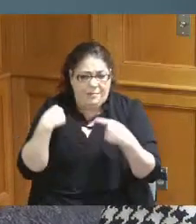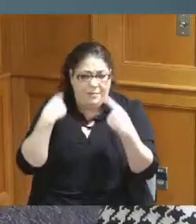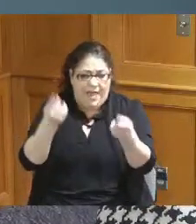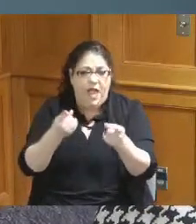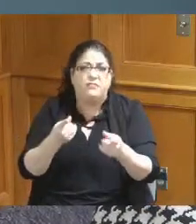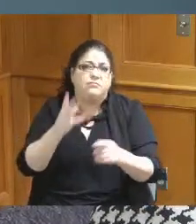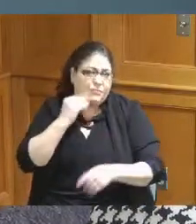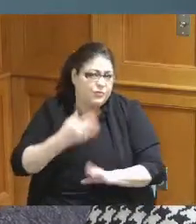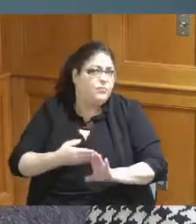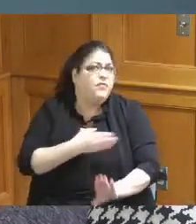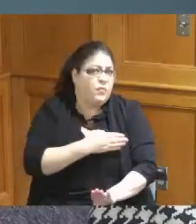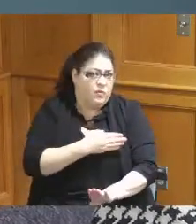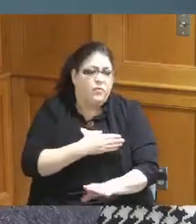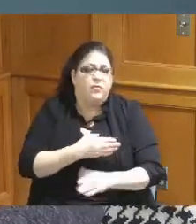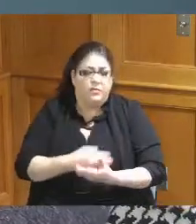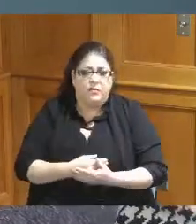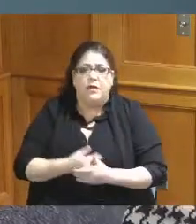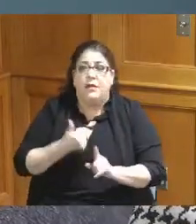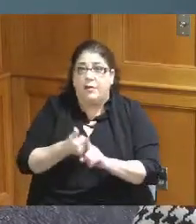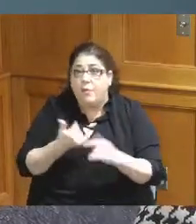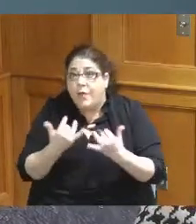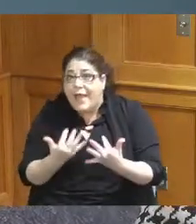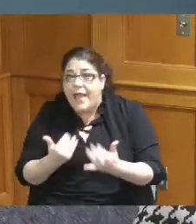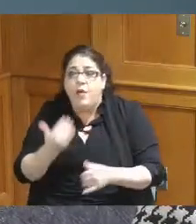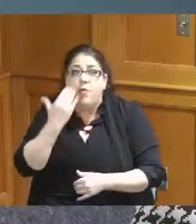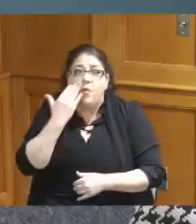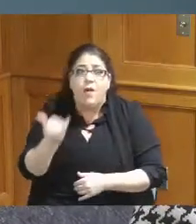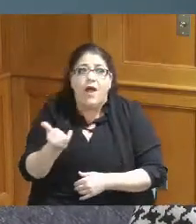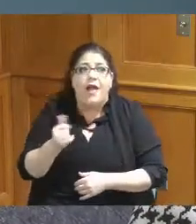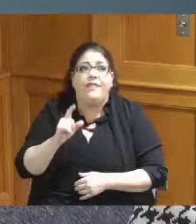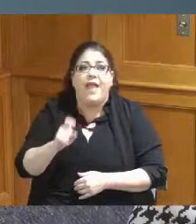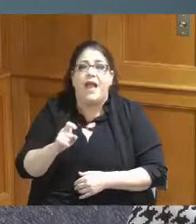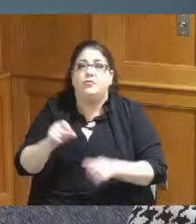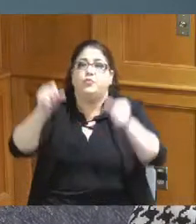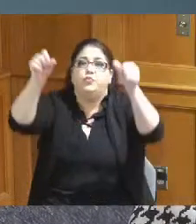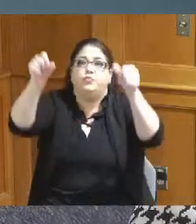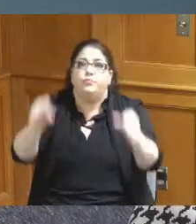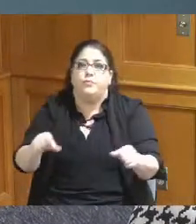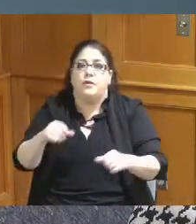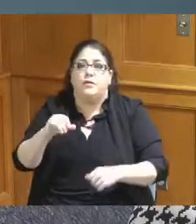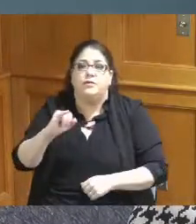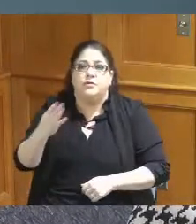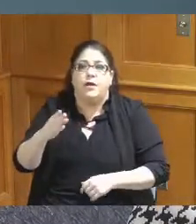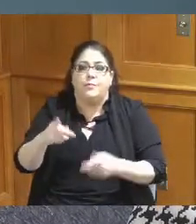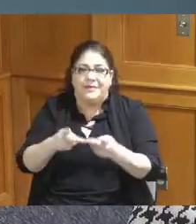she had to wait because they were po- they needed to post a position because it is a paid position